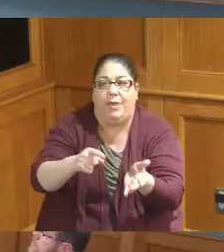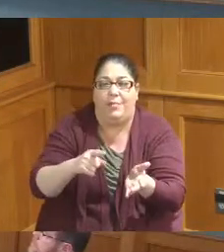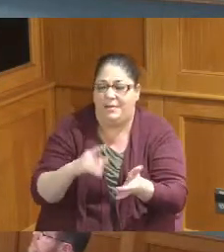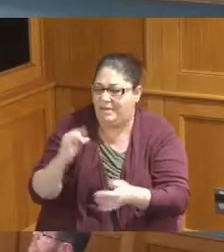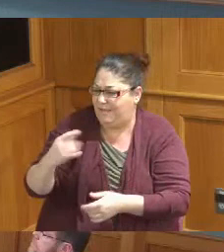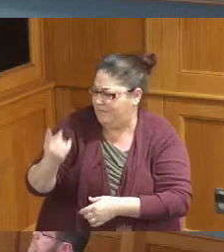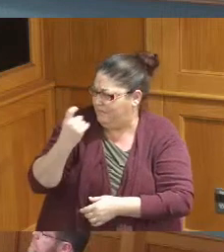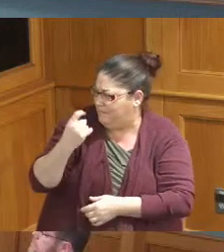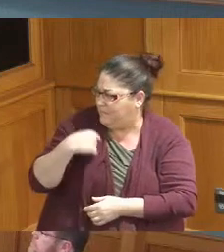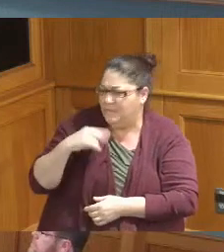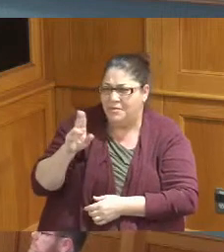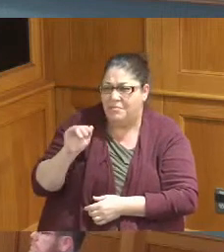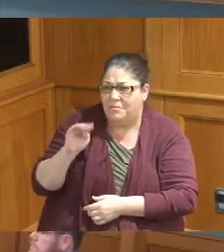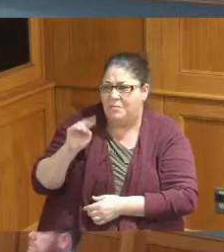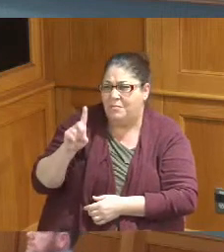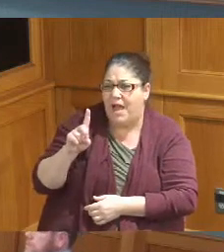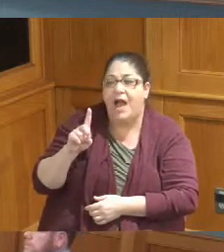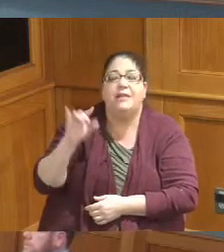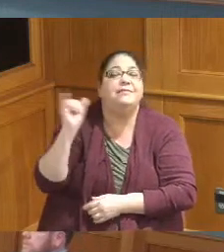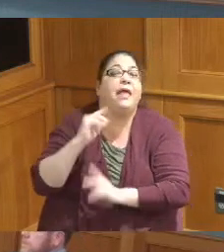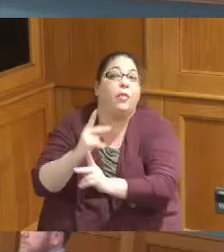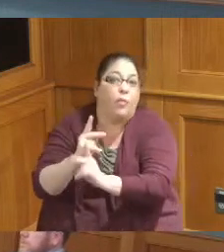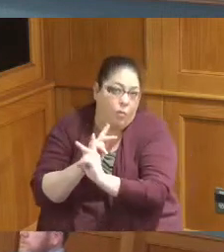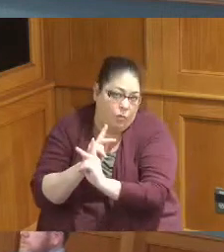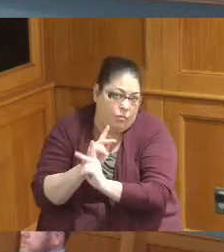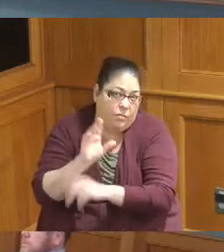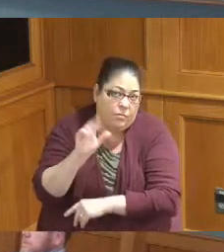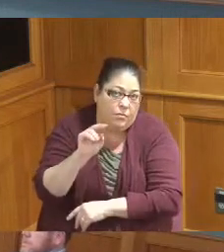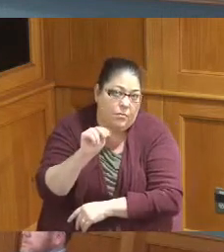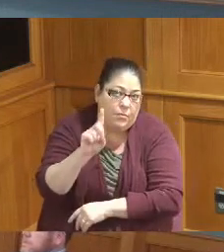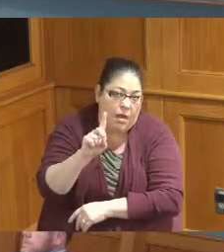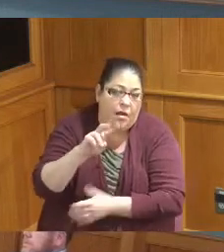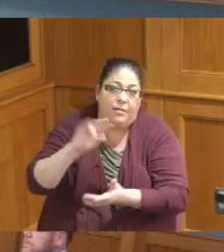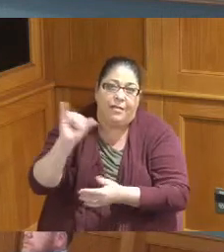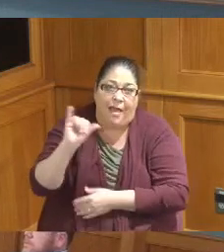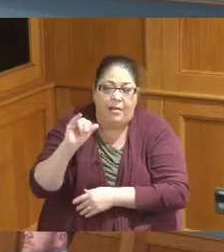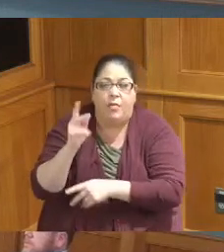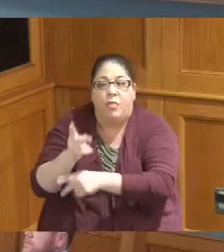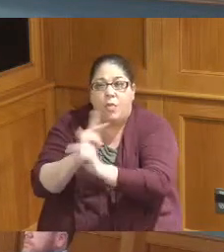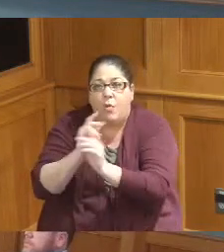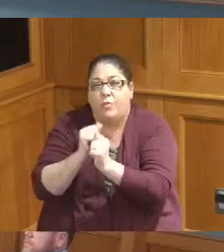bonding it's like going to get a loan and we've got an interest rate on it and we've got to pay